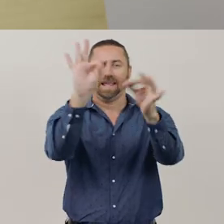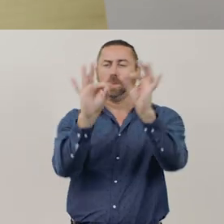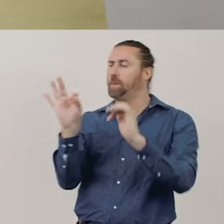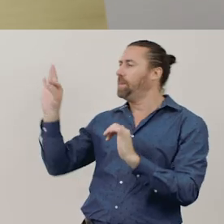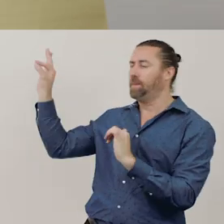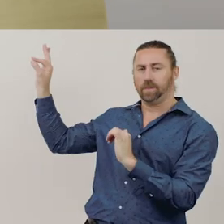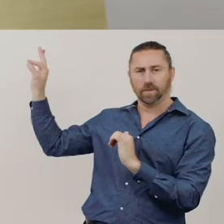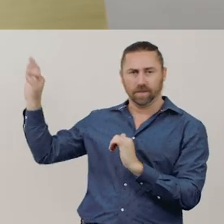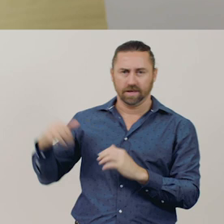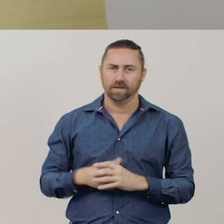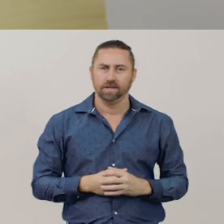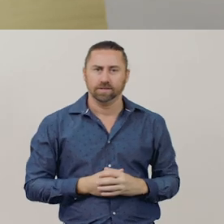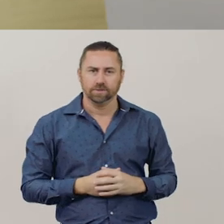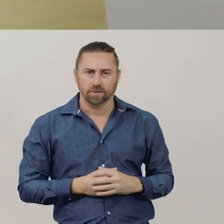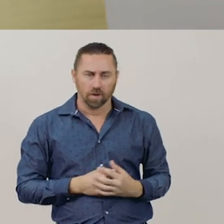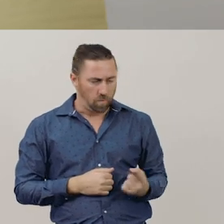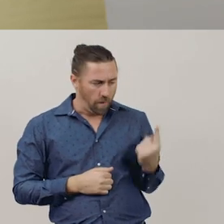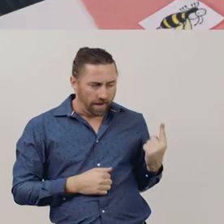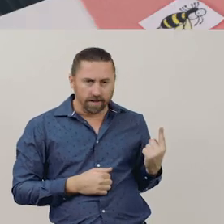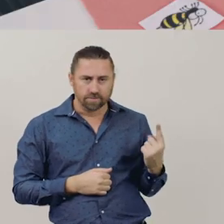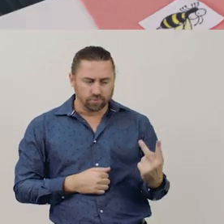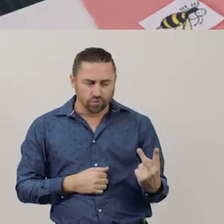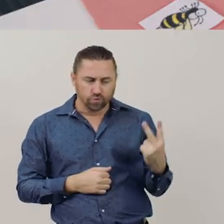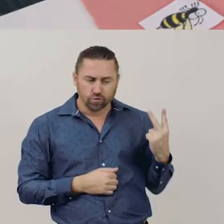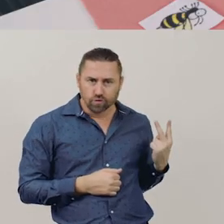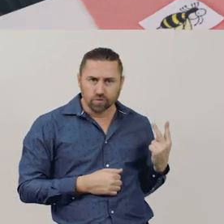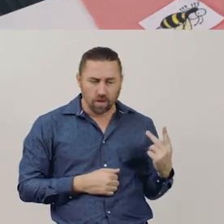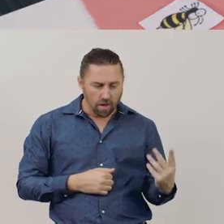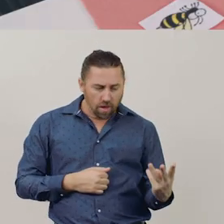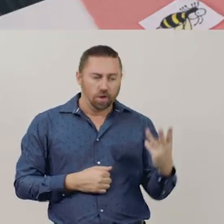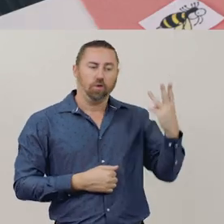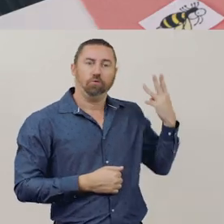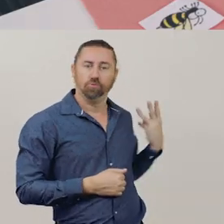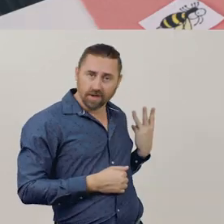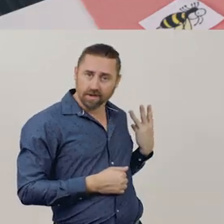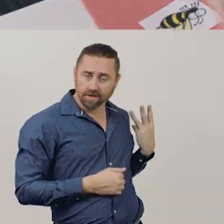And now 3 bees fly away – 1, 2, 3.